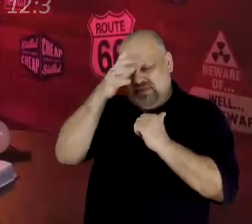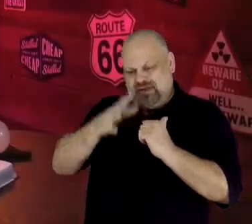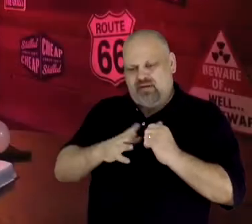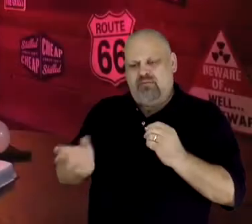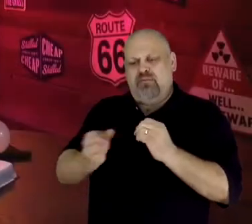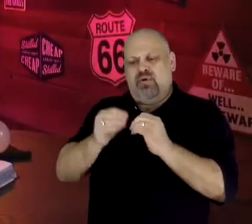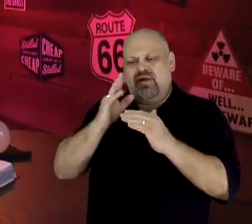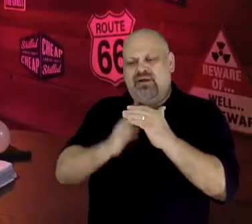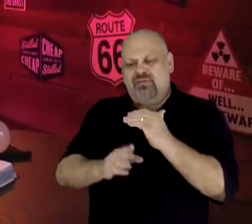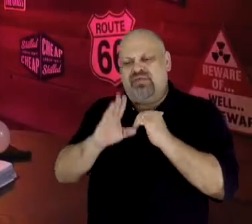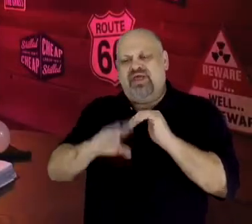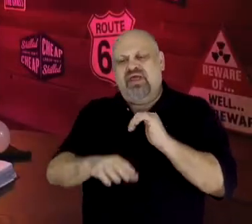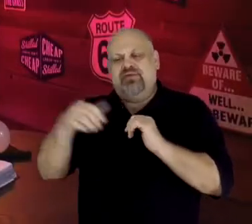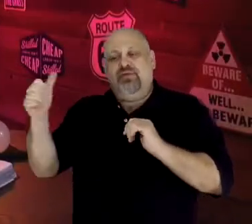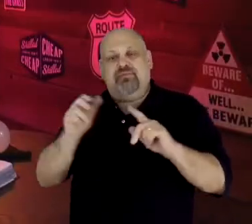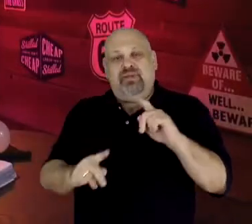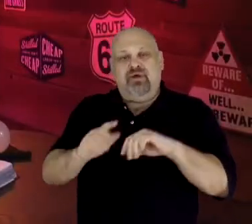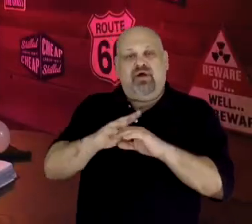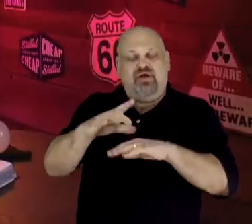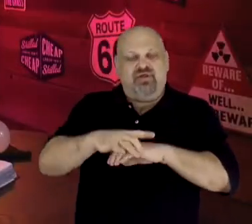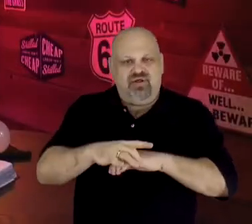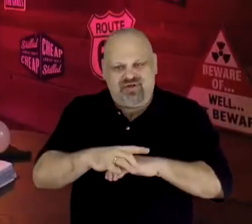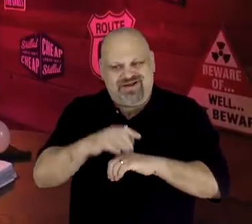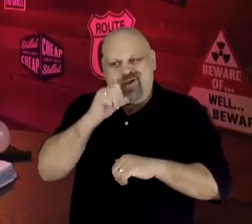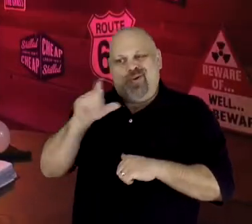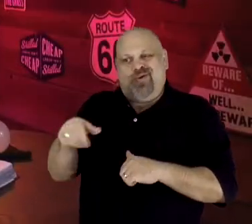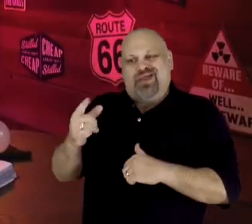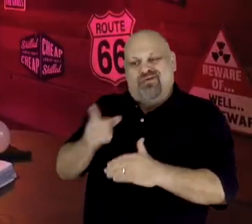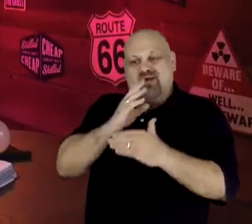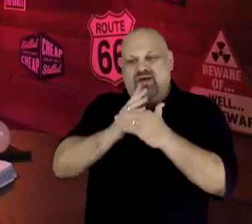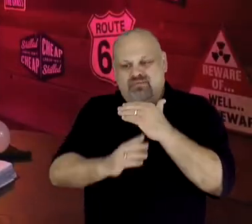Moses was not only humble for a man raised in a palace,